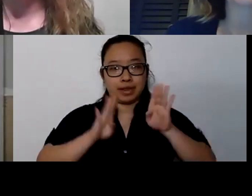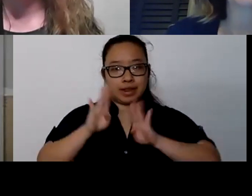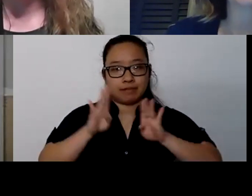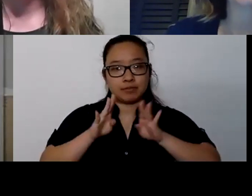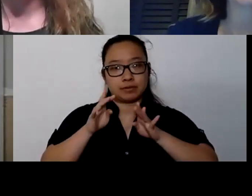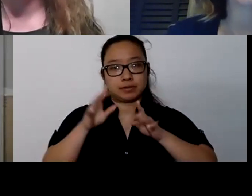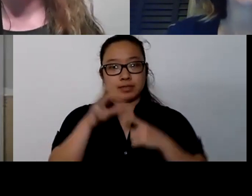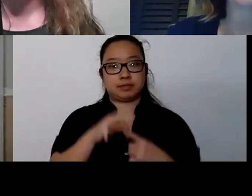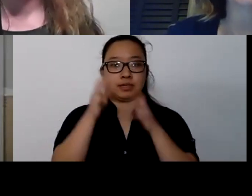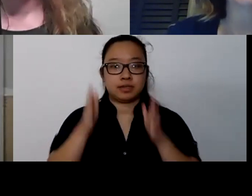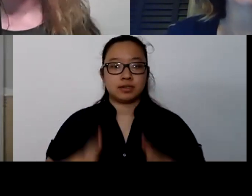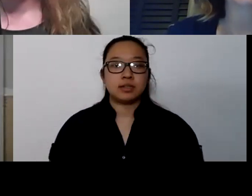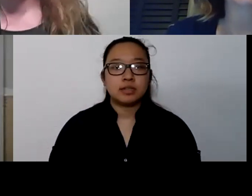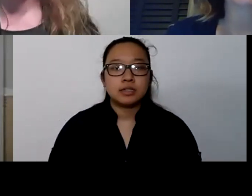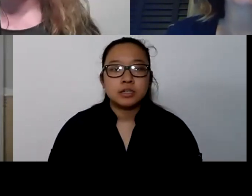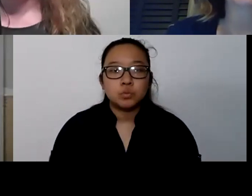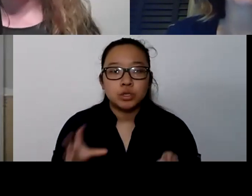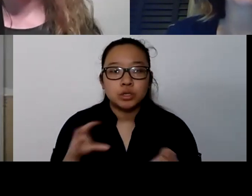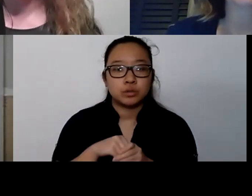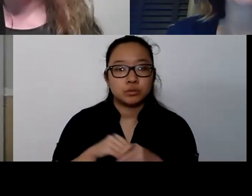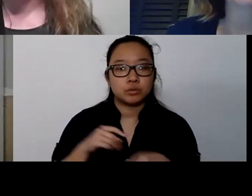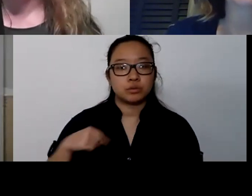which includes our integrated therapy.